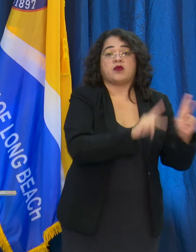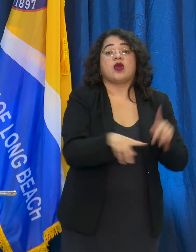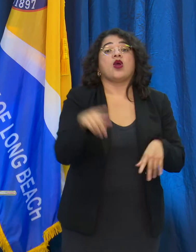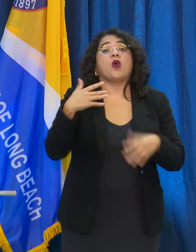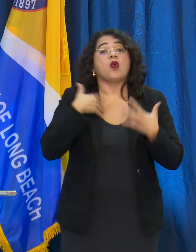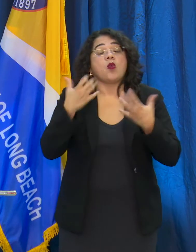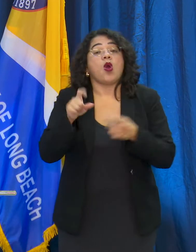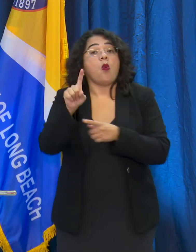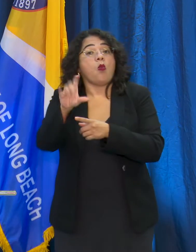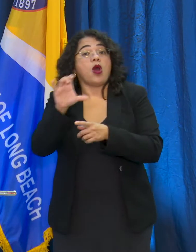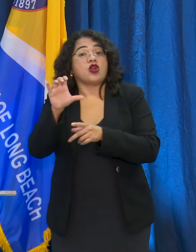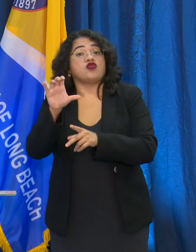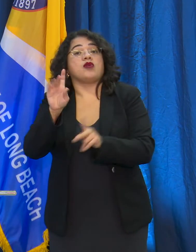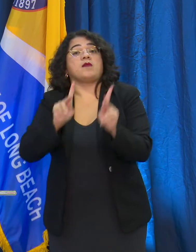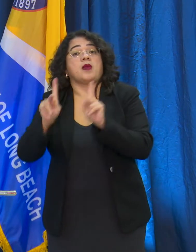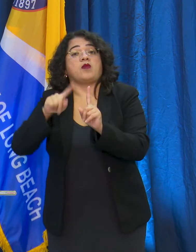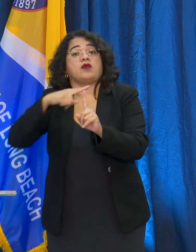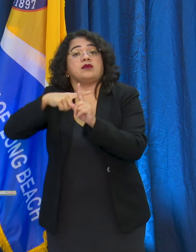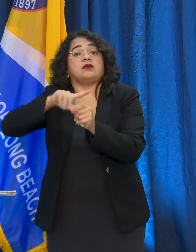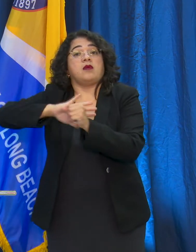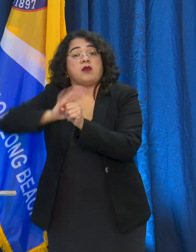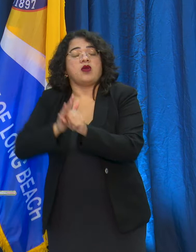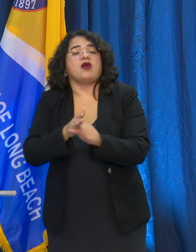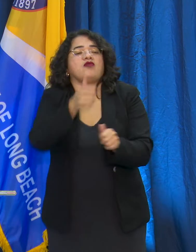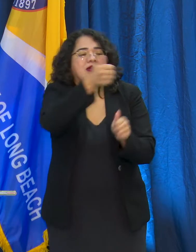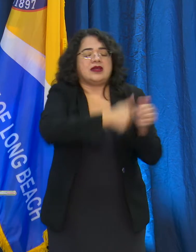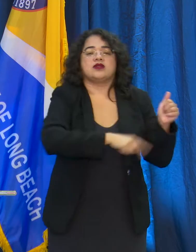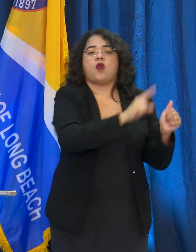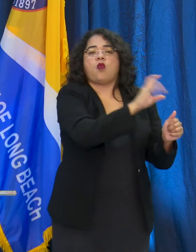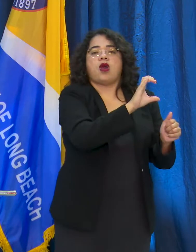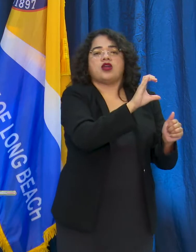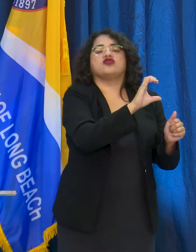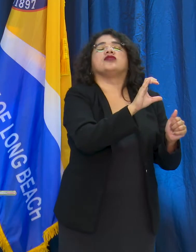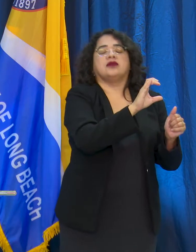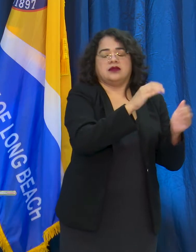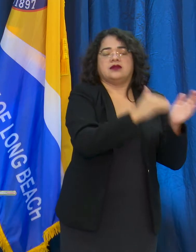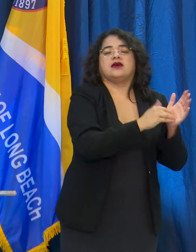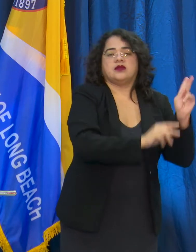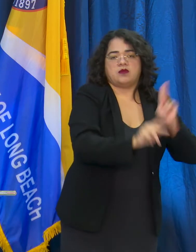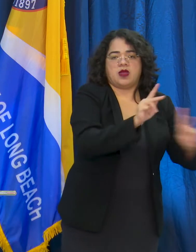That's over 14 days, so we have a lot of work to do. The numbers are trending